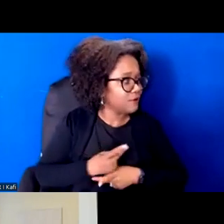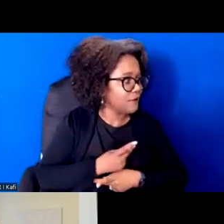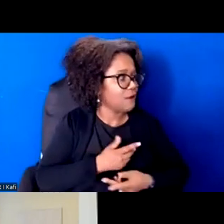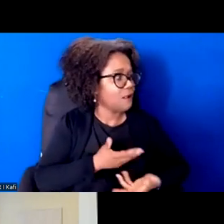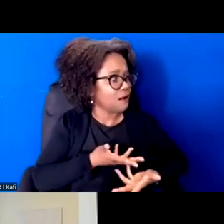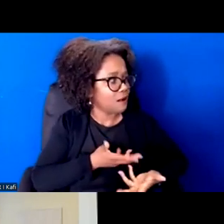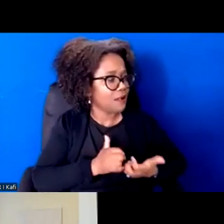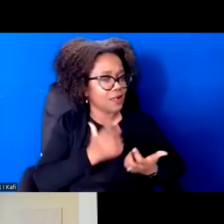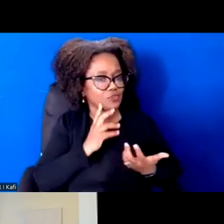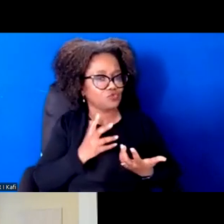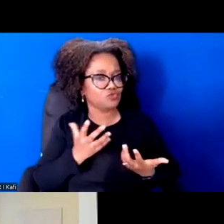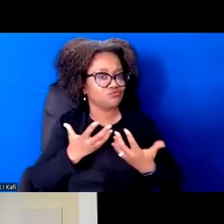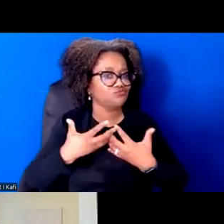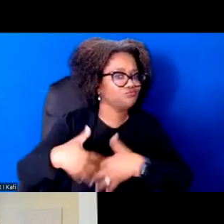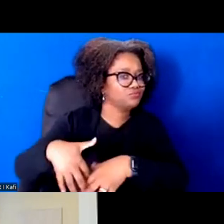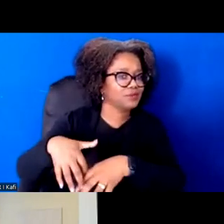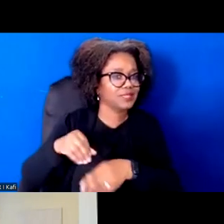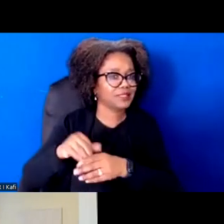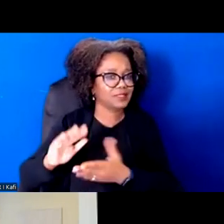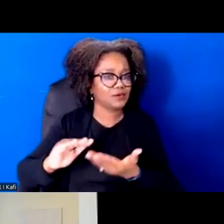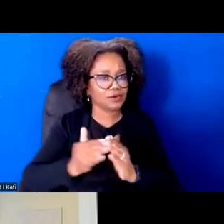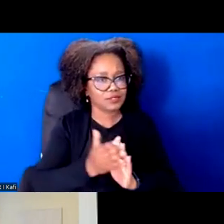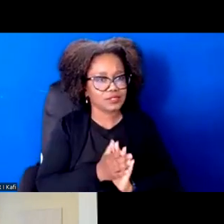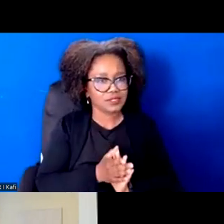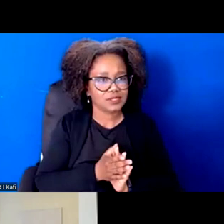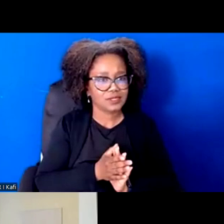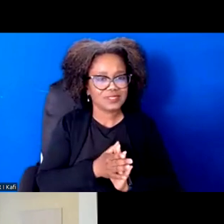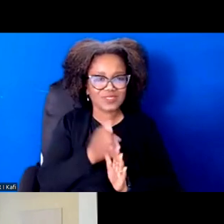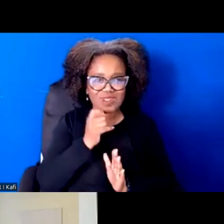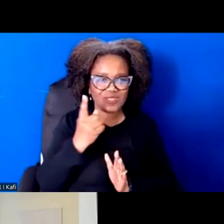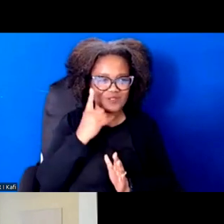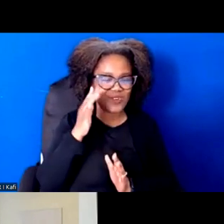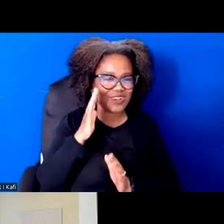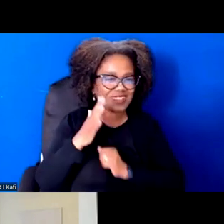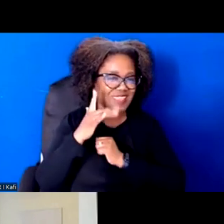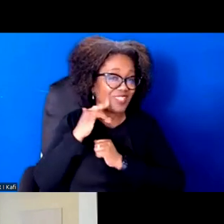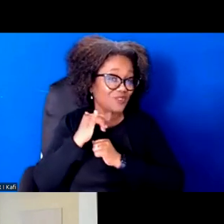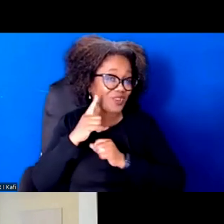So just offering that, that will put out information in the chat as a way to get in touch with